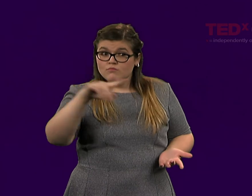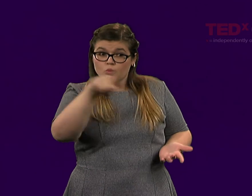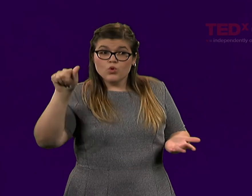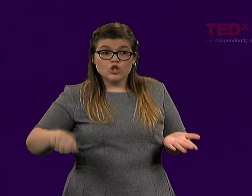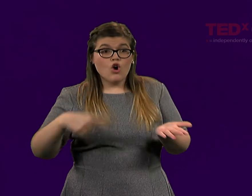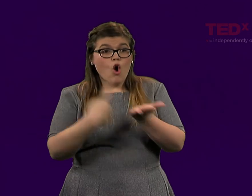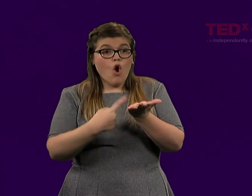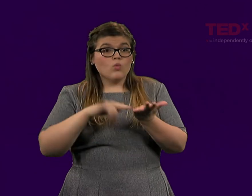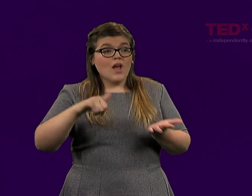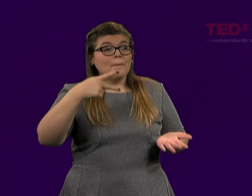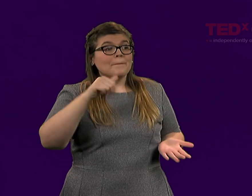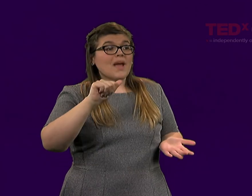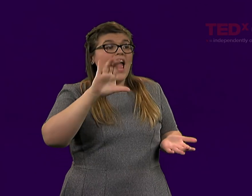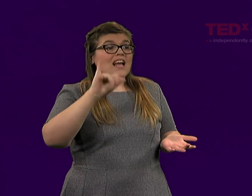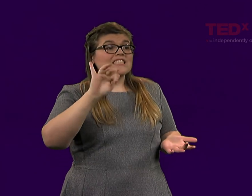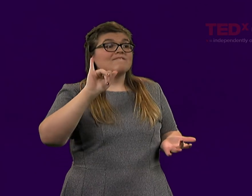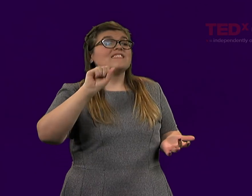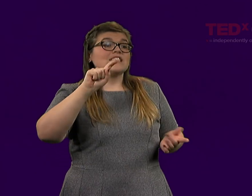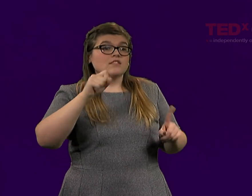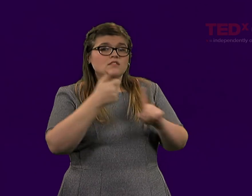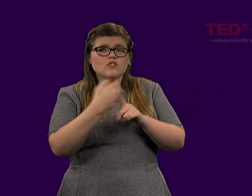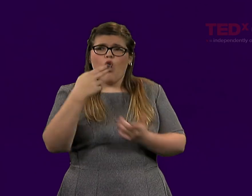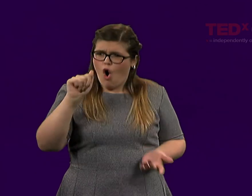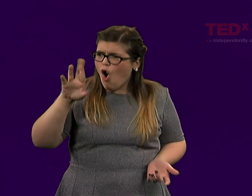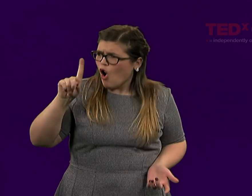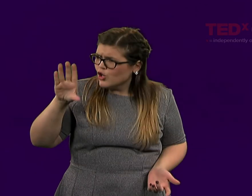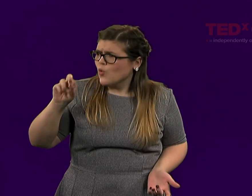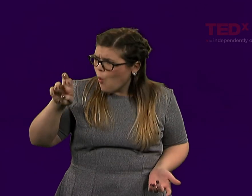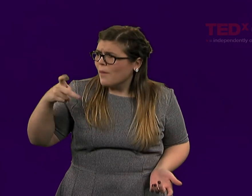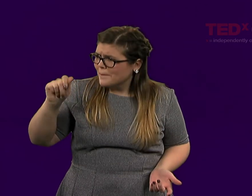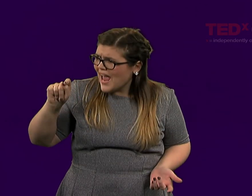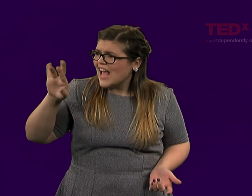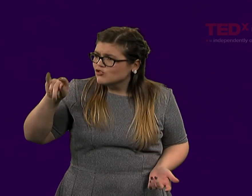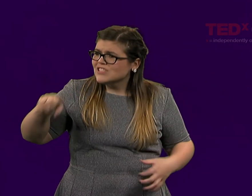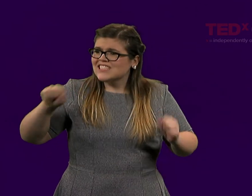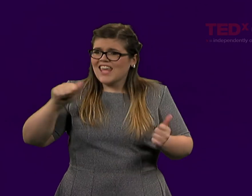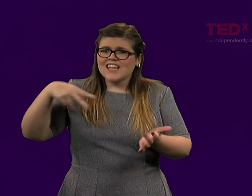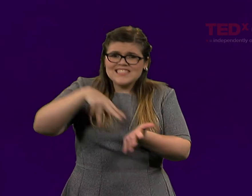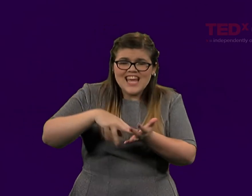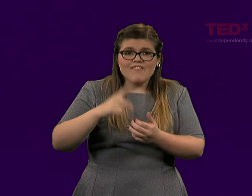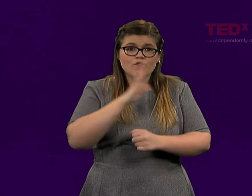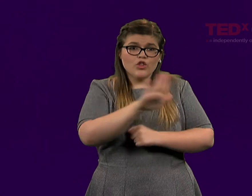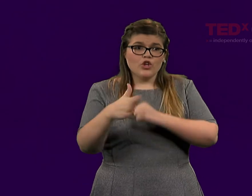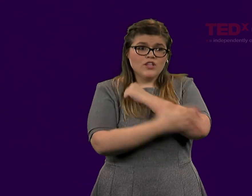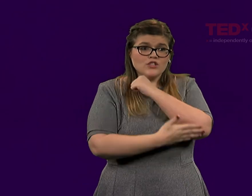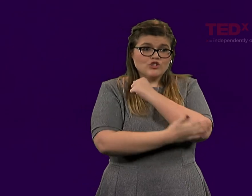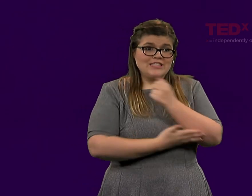But pacifists are patriots. Hard core. We stand for our country.